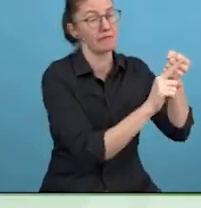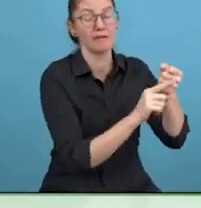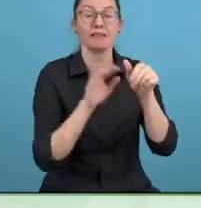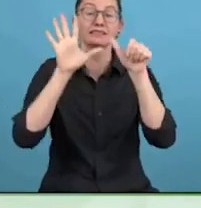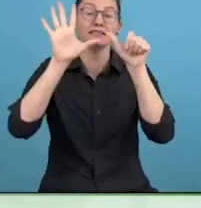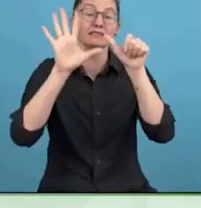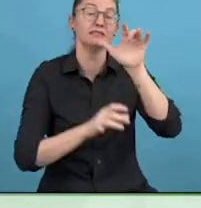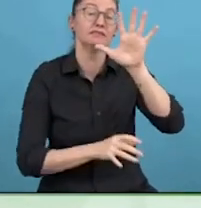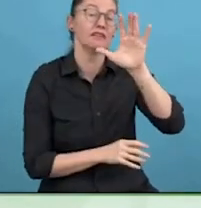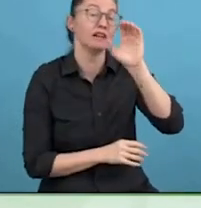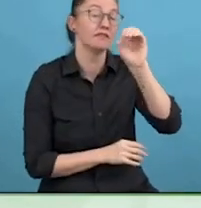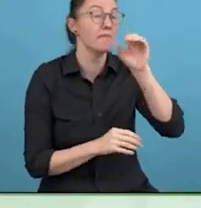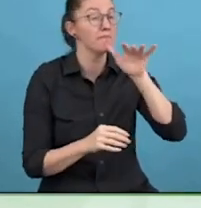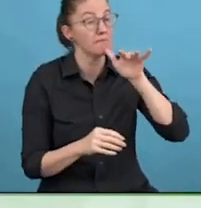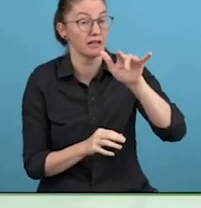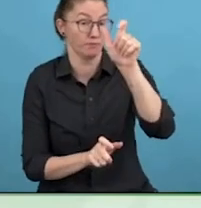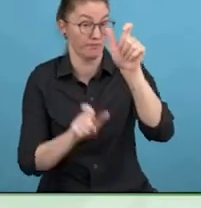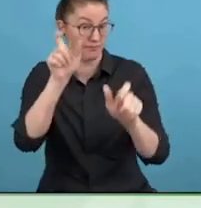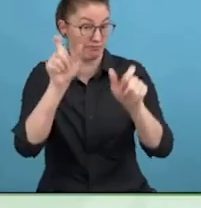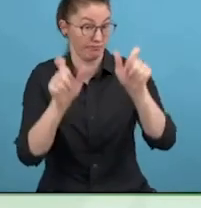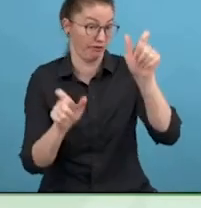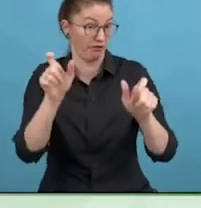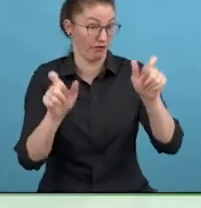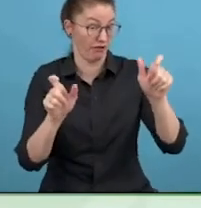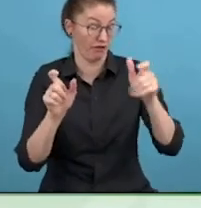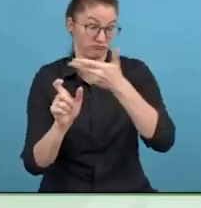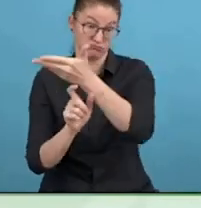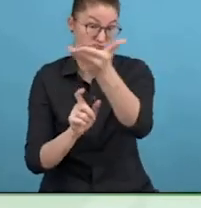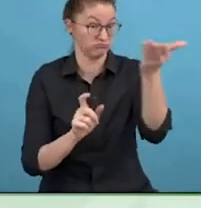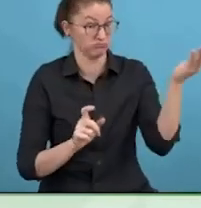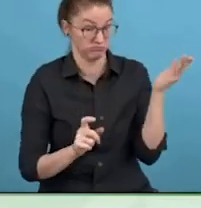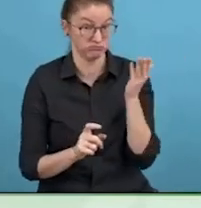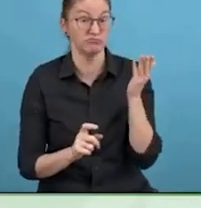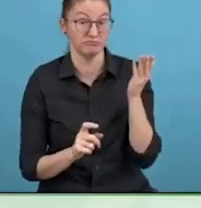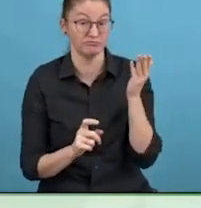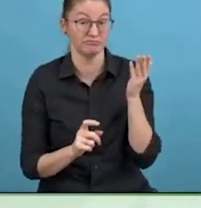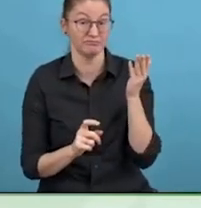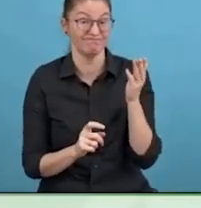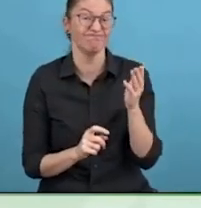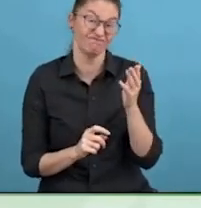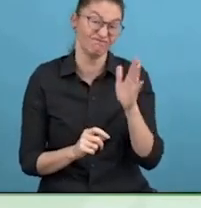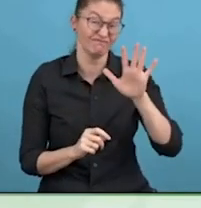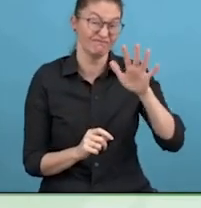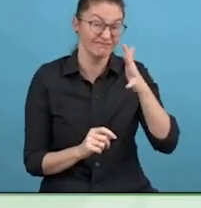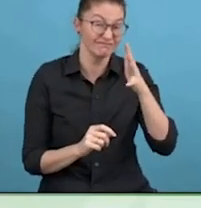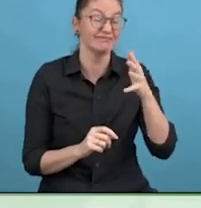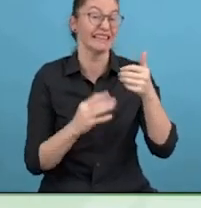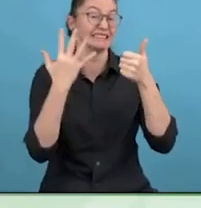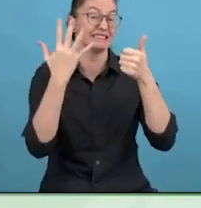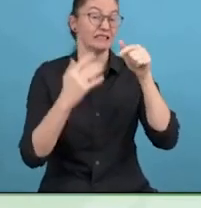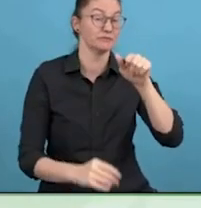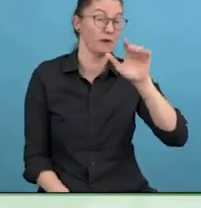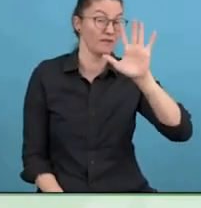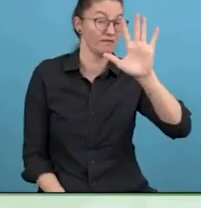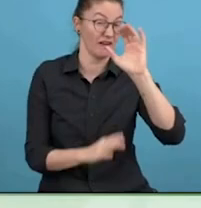So, going back to my experience with COVID. I had COVID in September 2020.